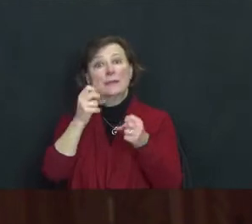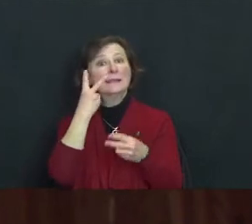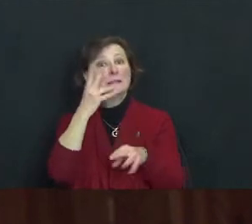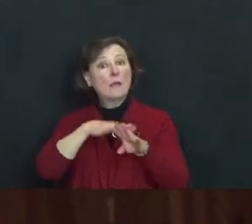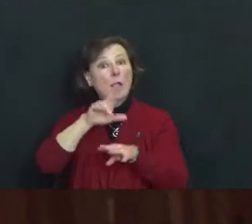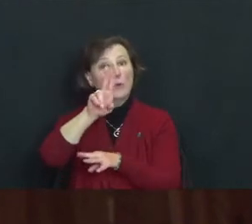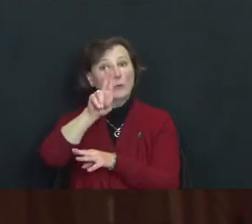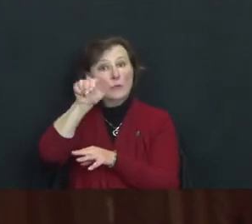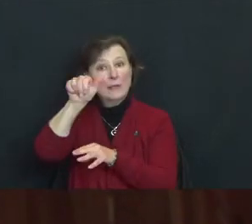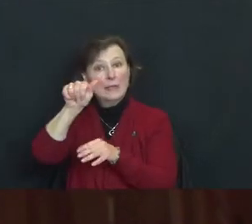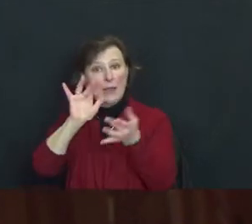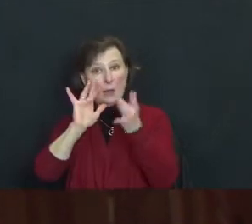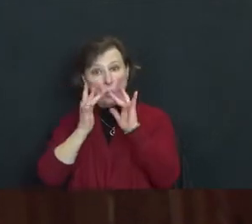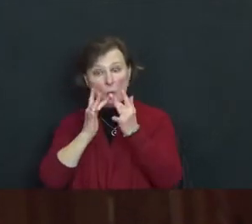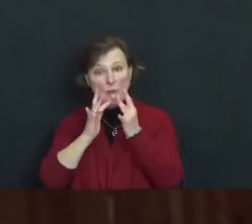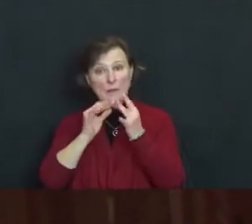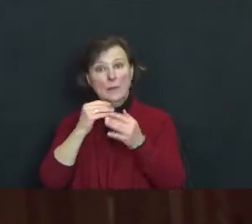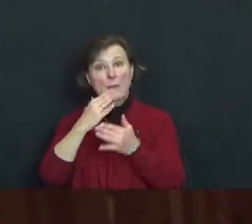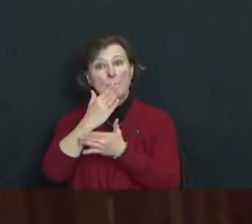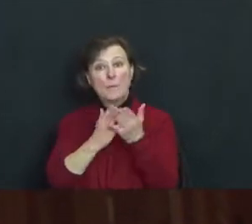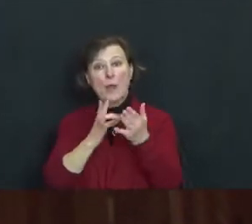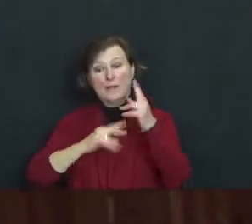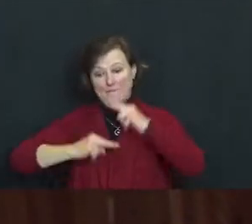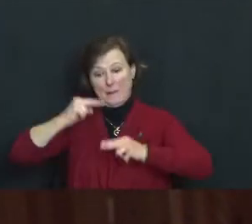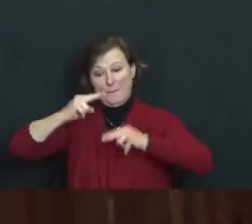as part of the Building Bridges curriculum.